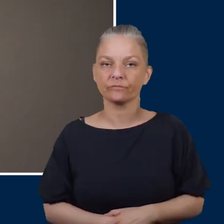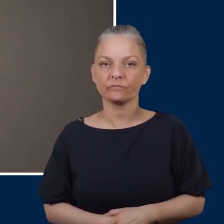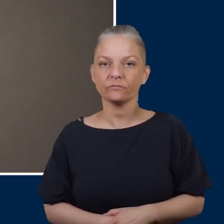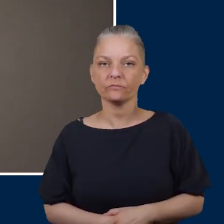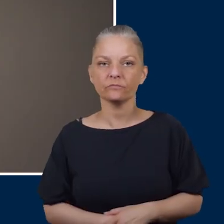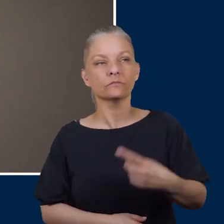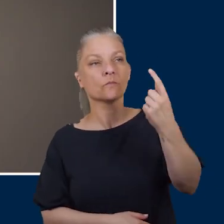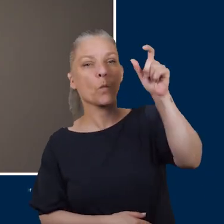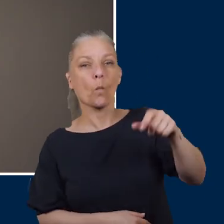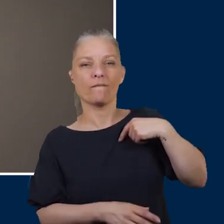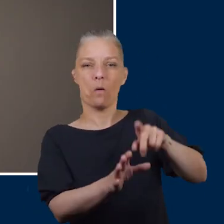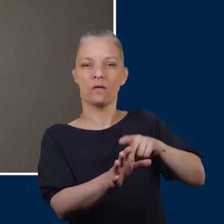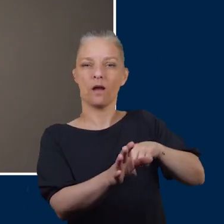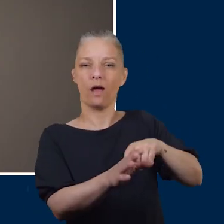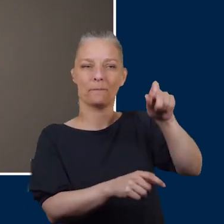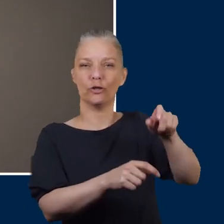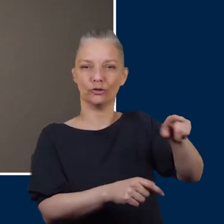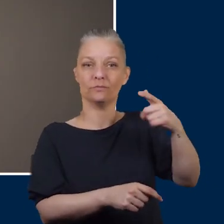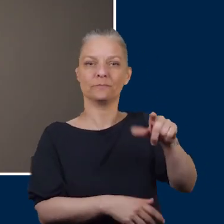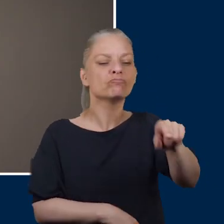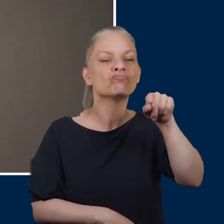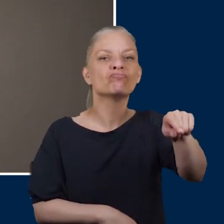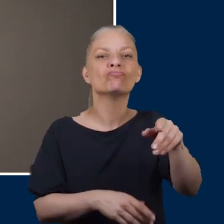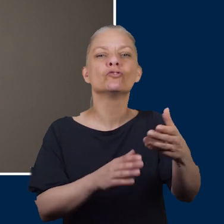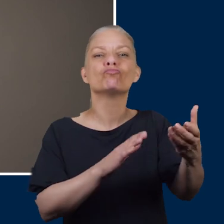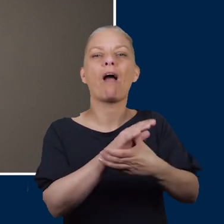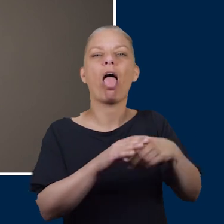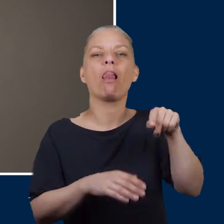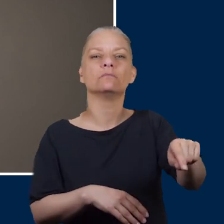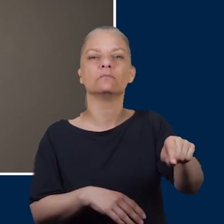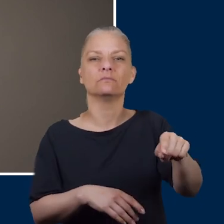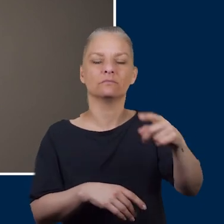One of our younger patients chose these trainers and it's really just to emphasize that if you get